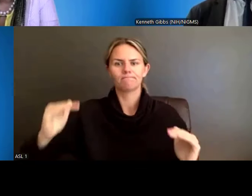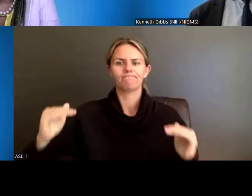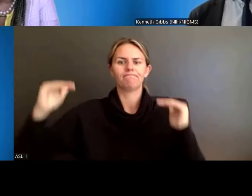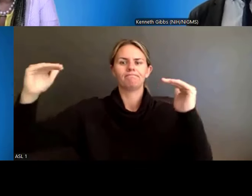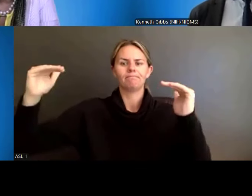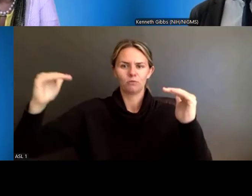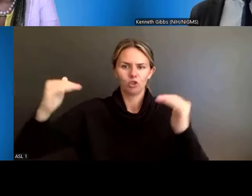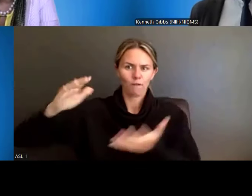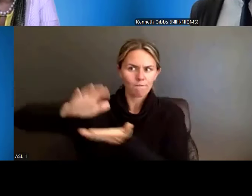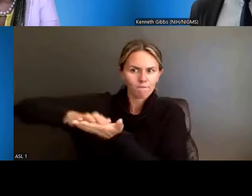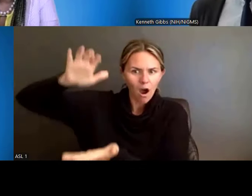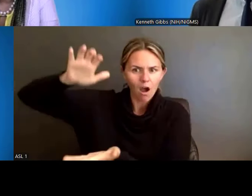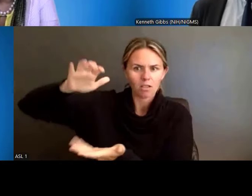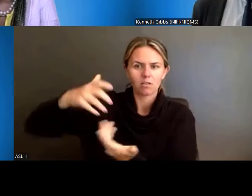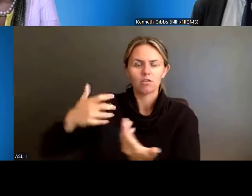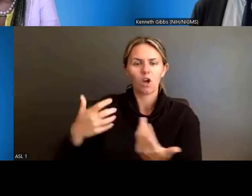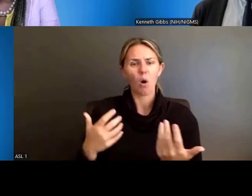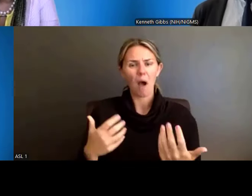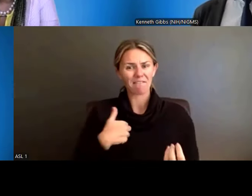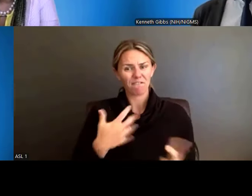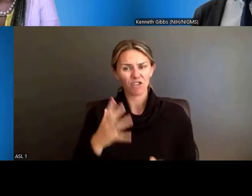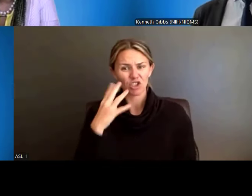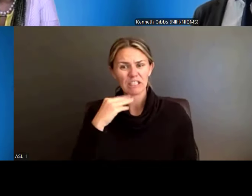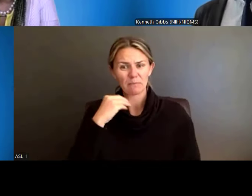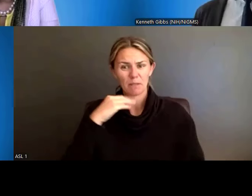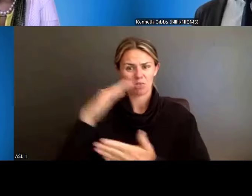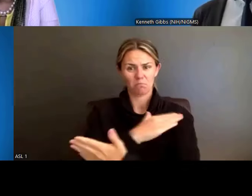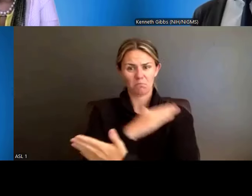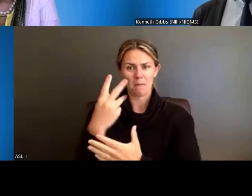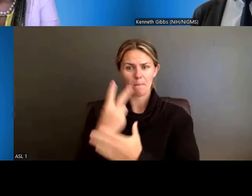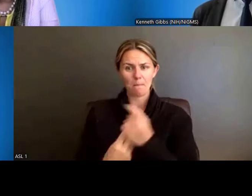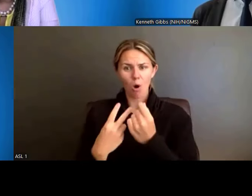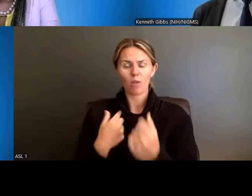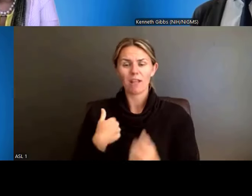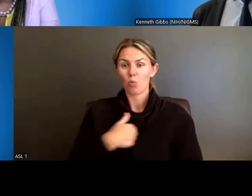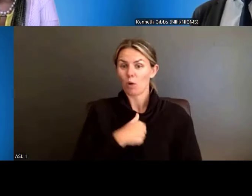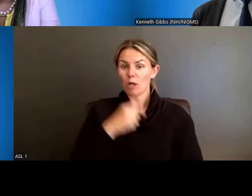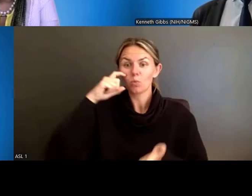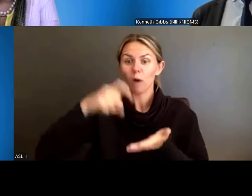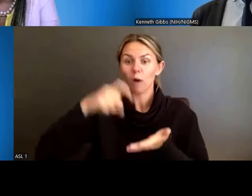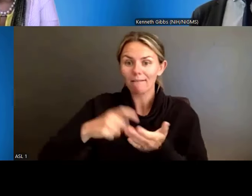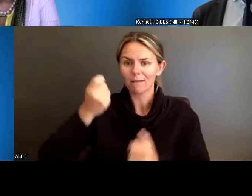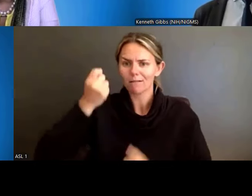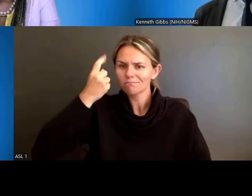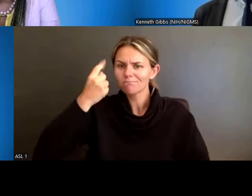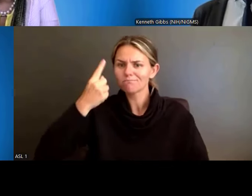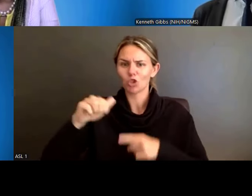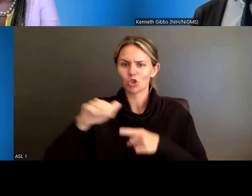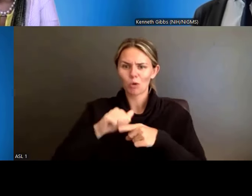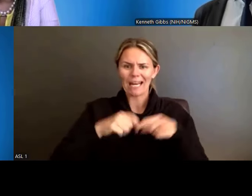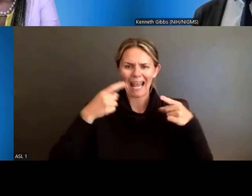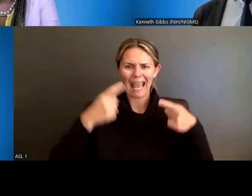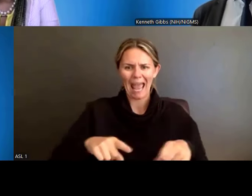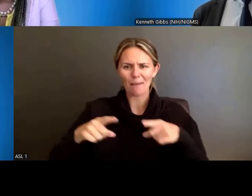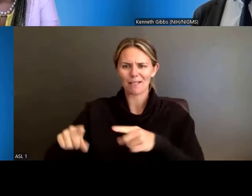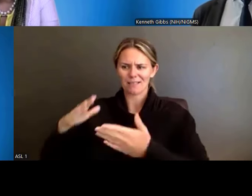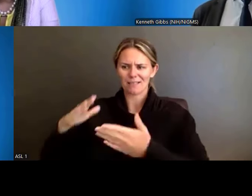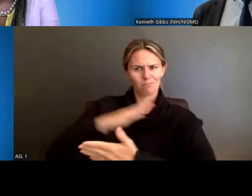so we definitely have that understanding that training takes place across a broad spectrum of institutions, and benefits a broad spectrum of people.